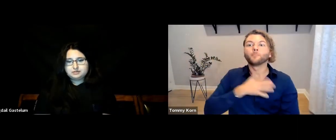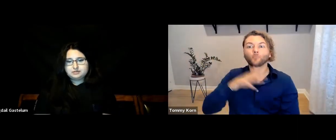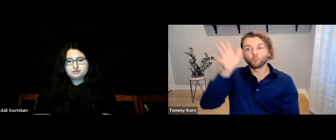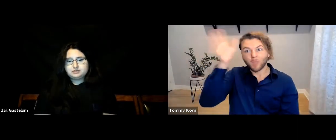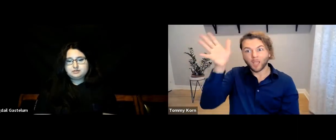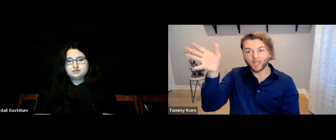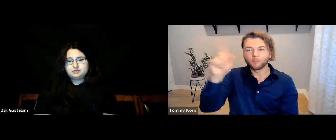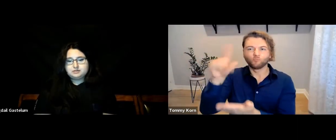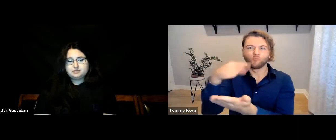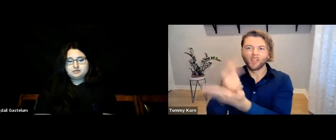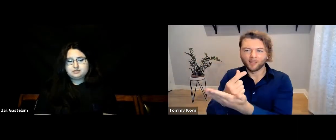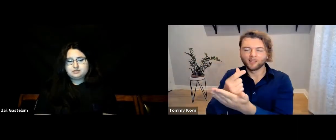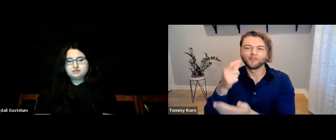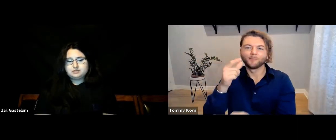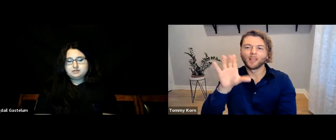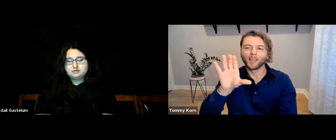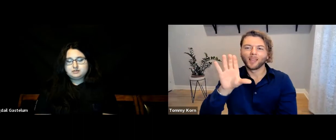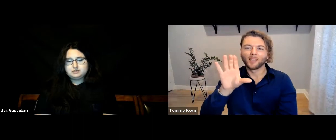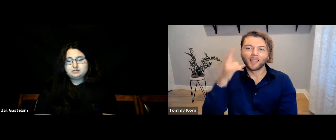My grandparents had graduated